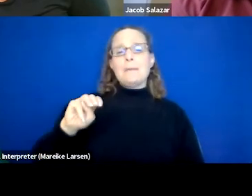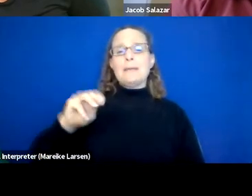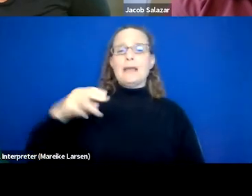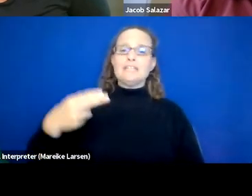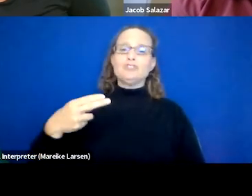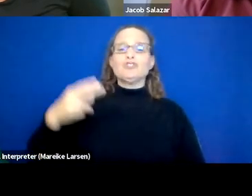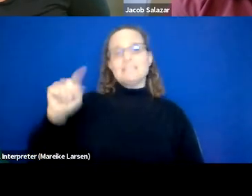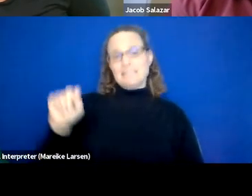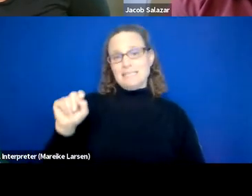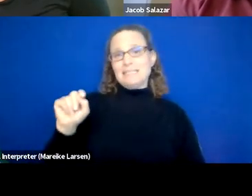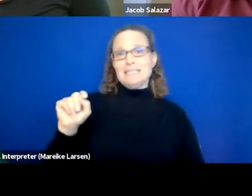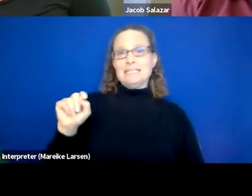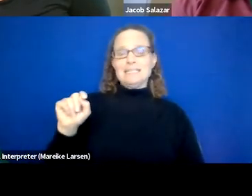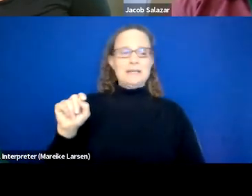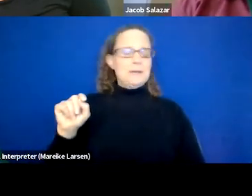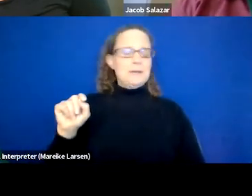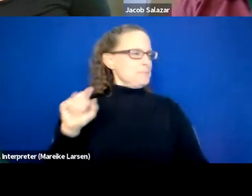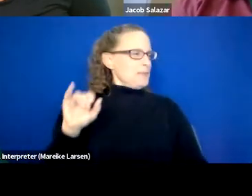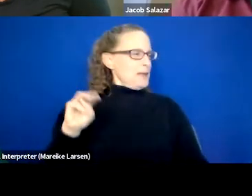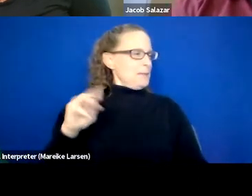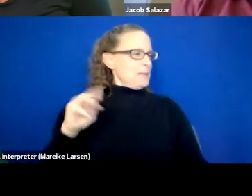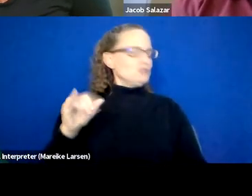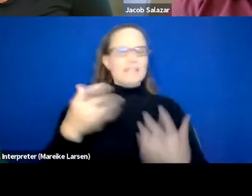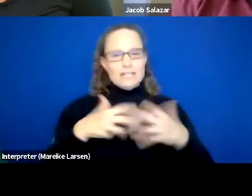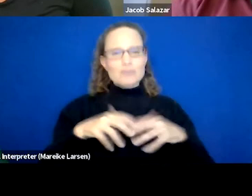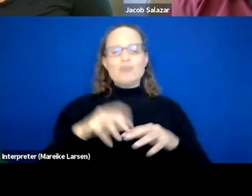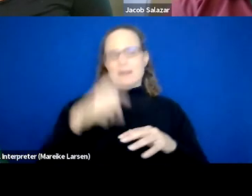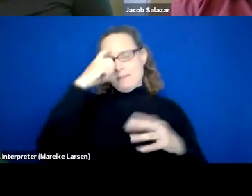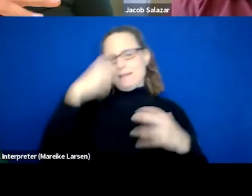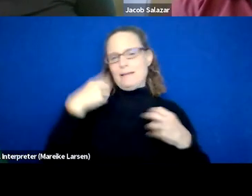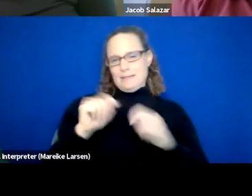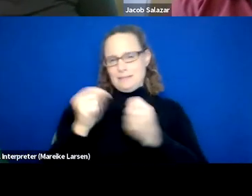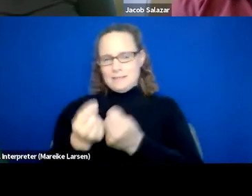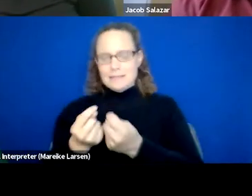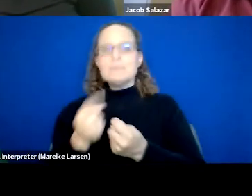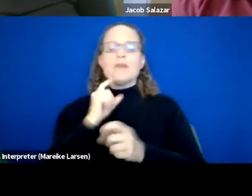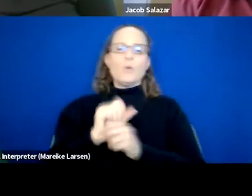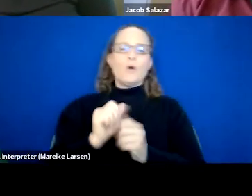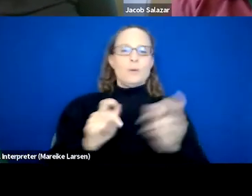So again, back to this jargon, our Integrated Mental Health team that works with folks more on the severe end